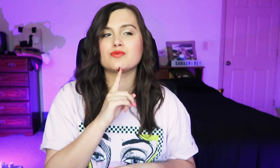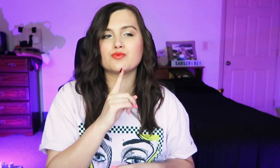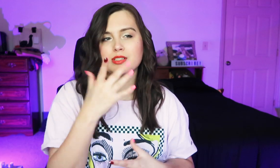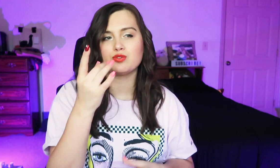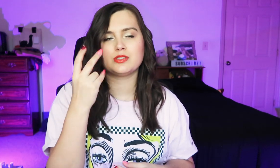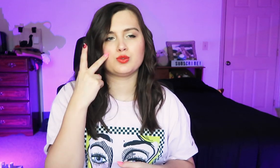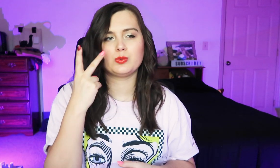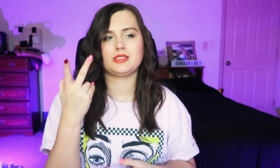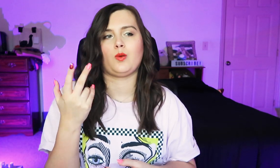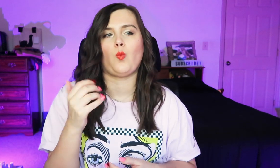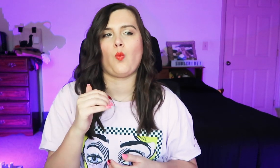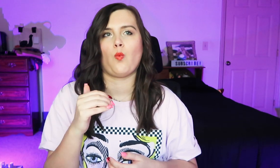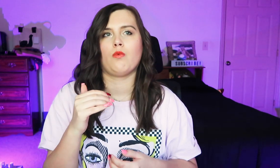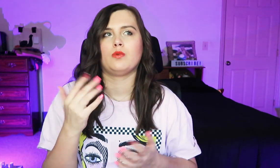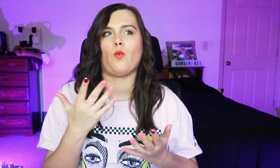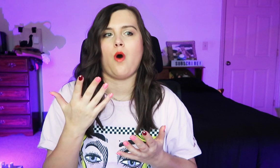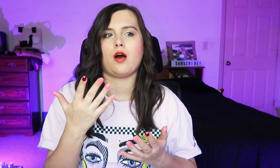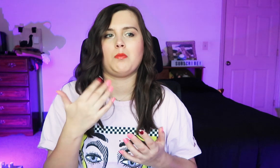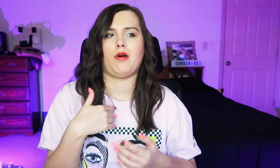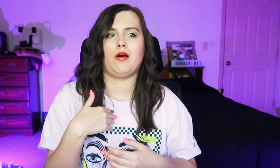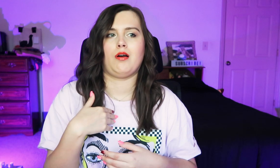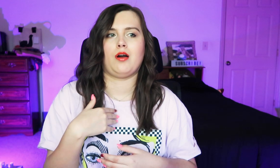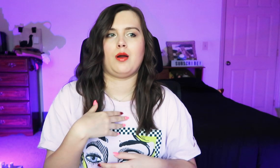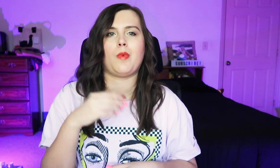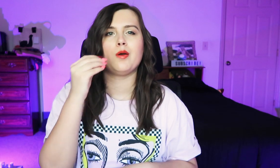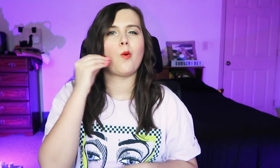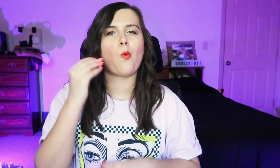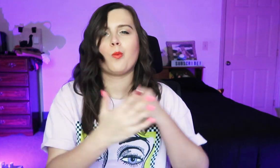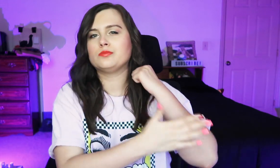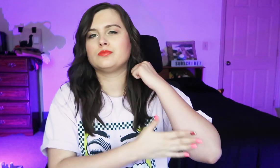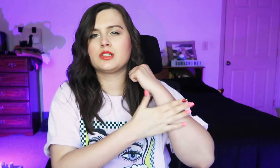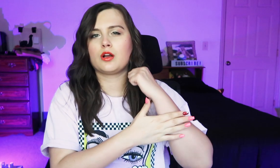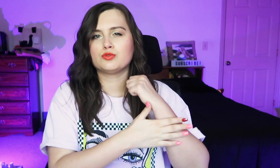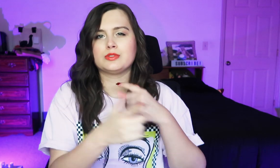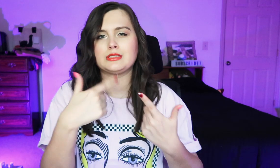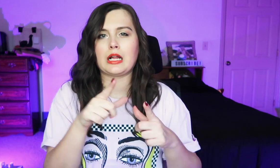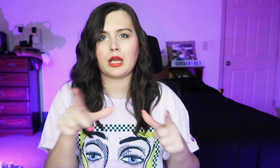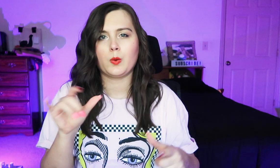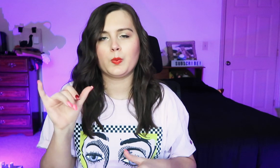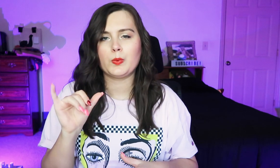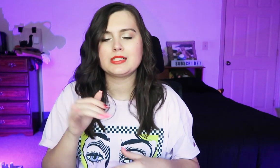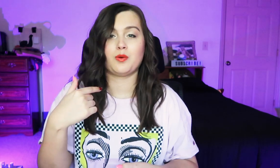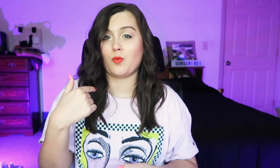It was interesting to see what my home country's sign language is like.